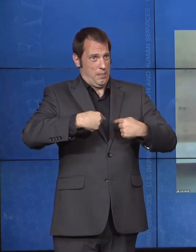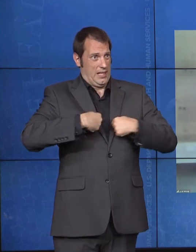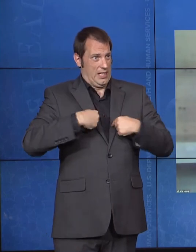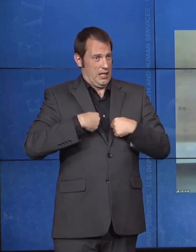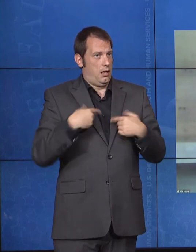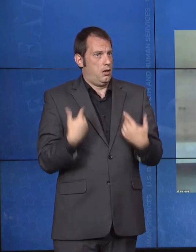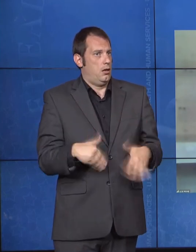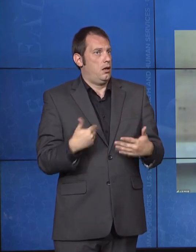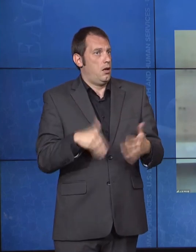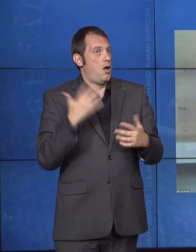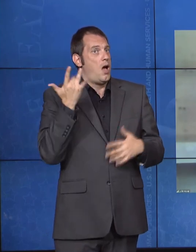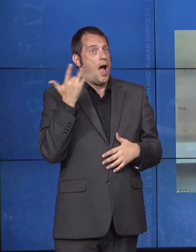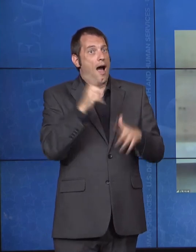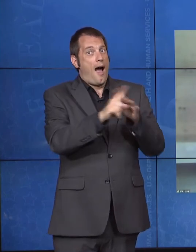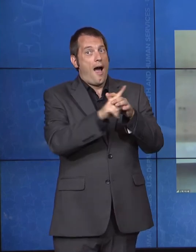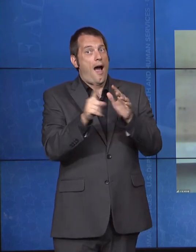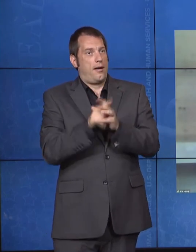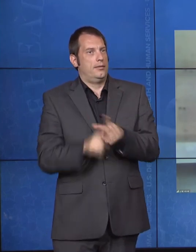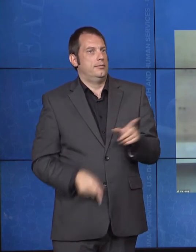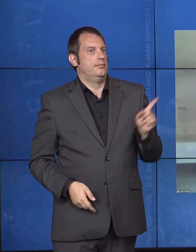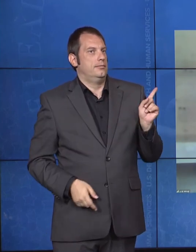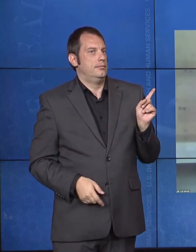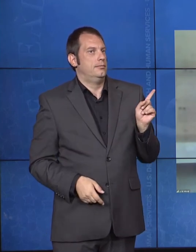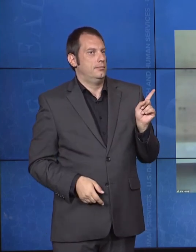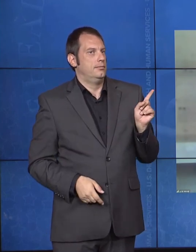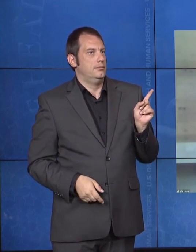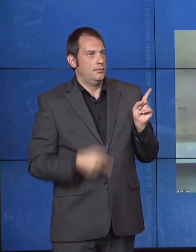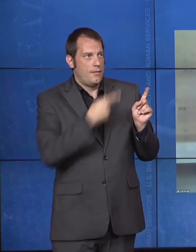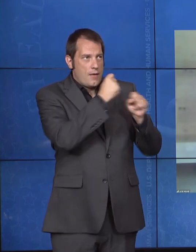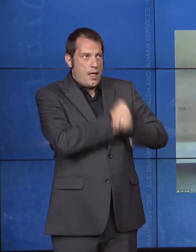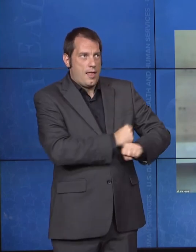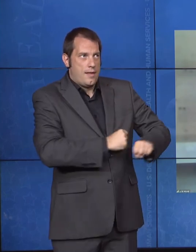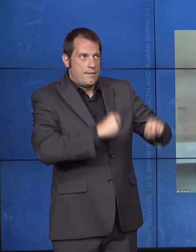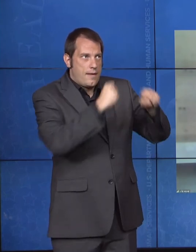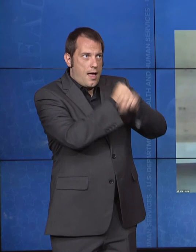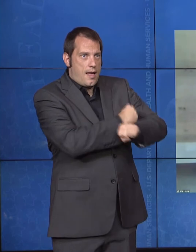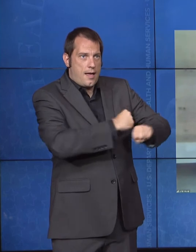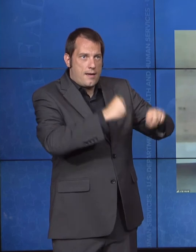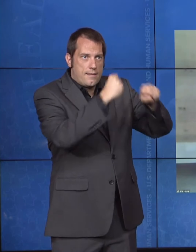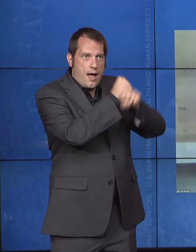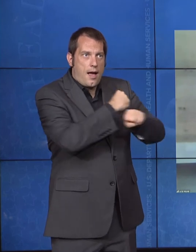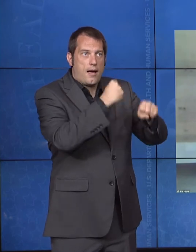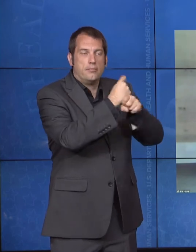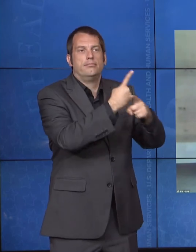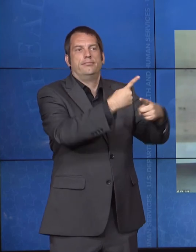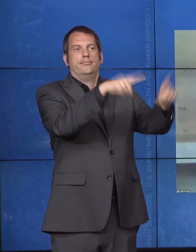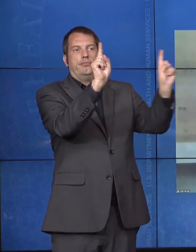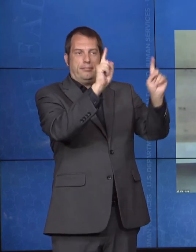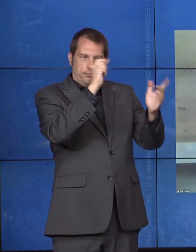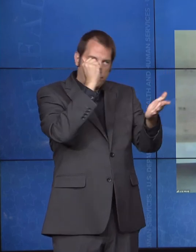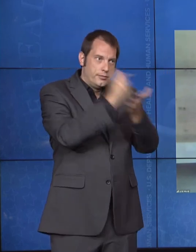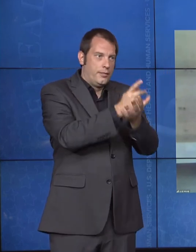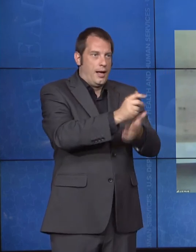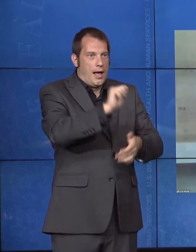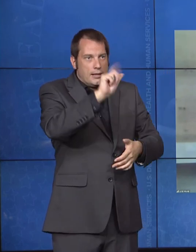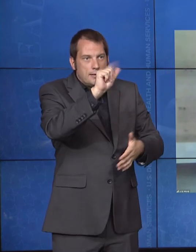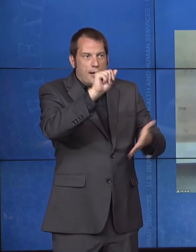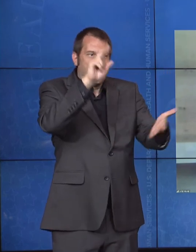fought so hard to ensure that they would be. As an adult, I recognized the debt my generation